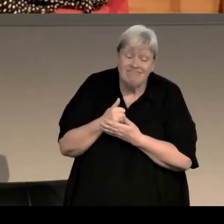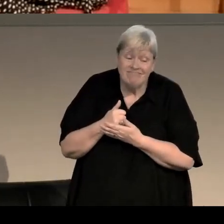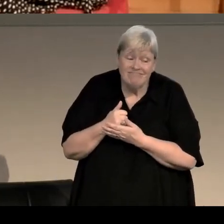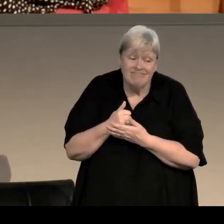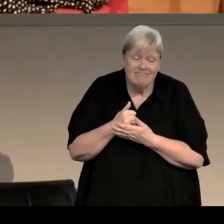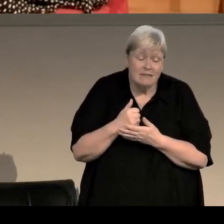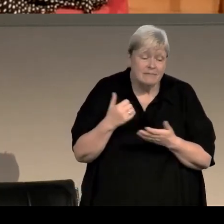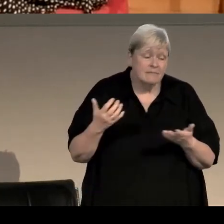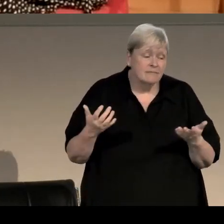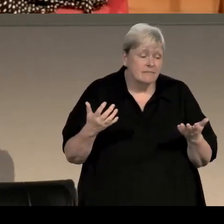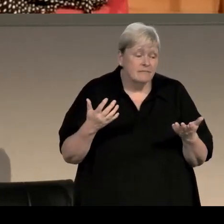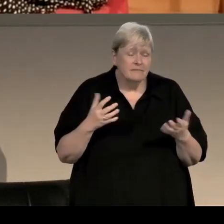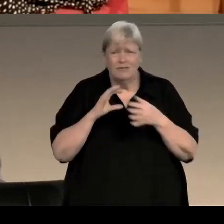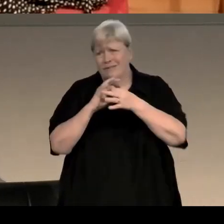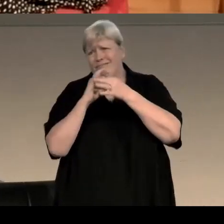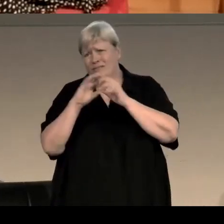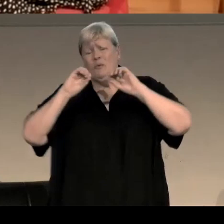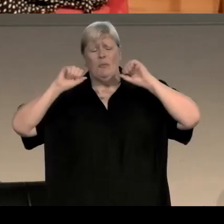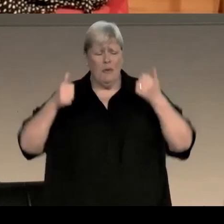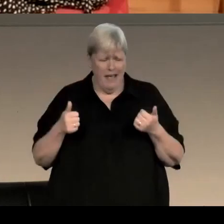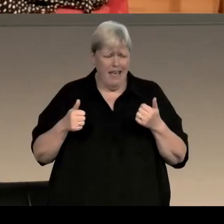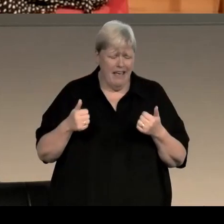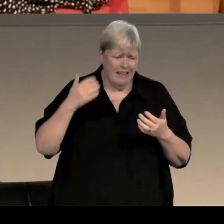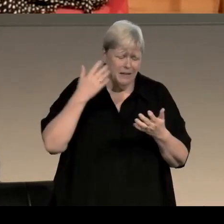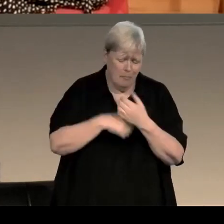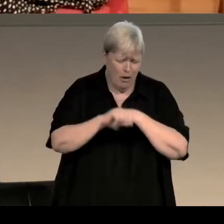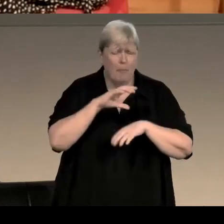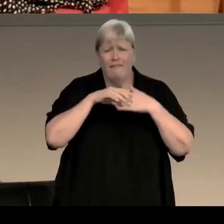and we got on really really well and we've become very good friends over the years and